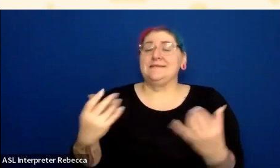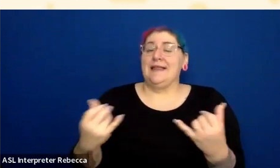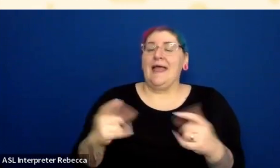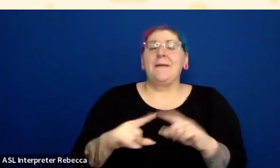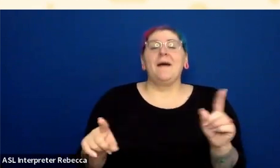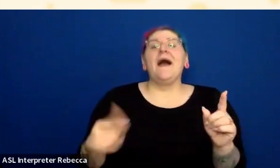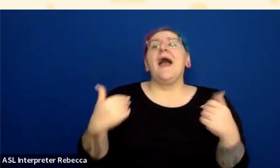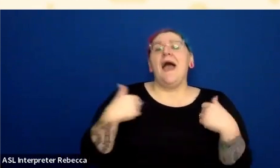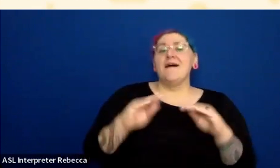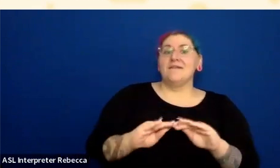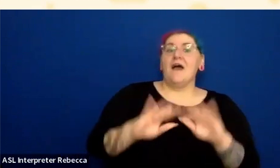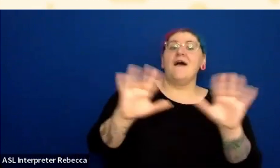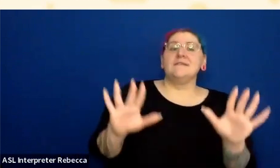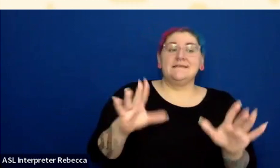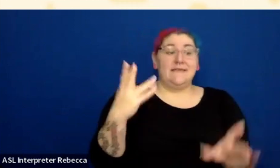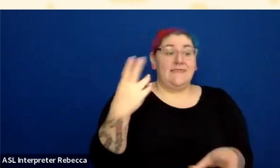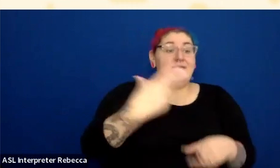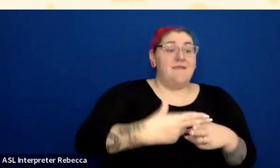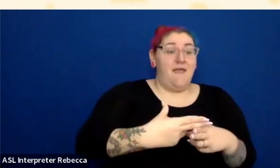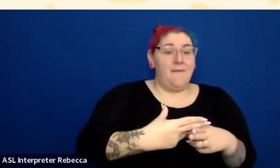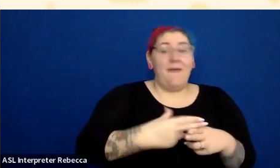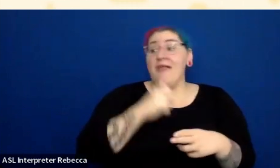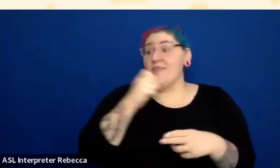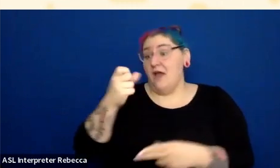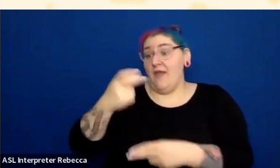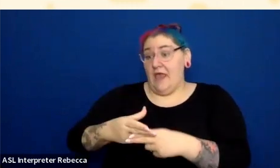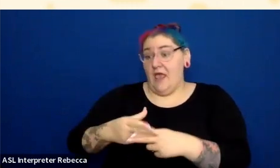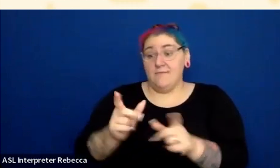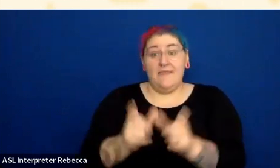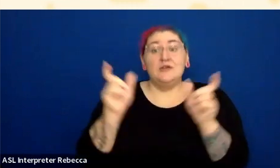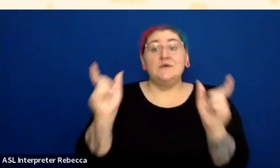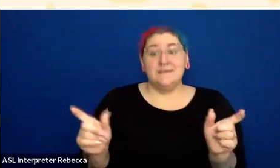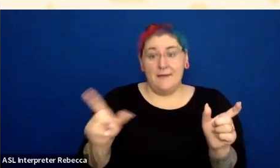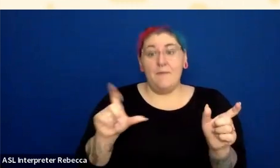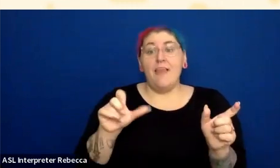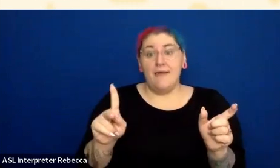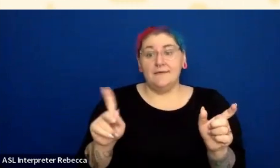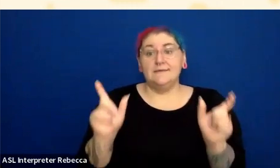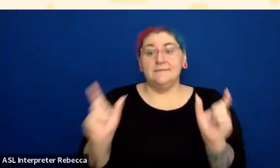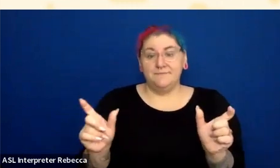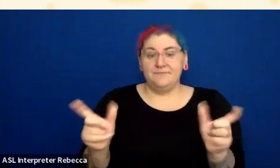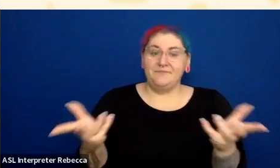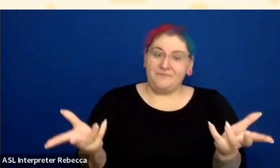And so that's kind of the idea there. Yes, thank you, Leigh Ann, I finally tracked that question.